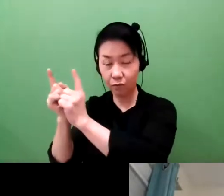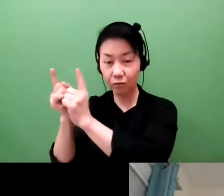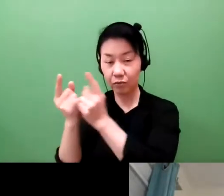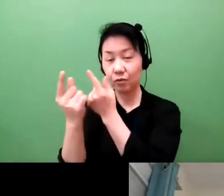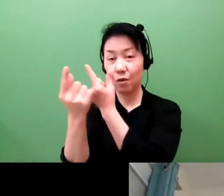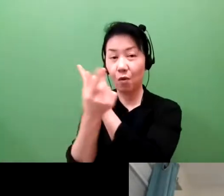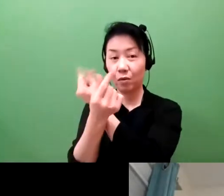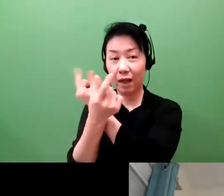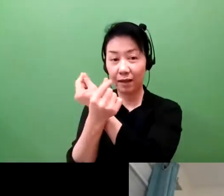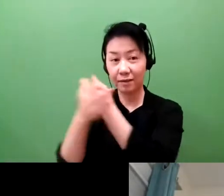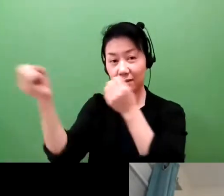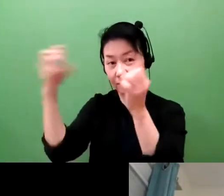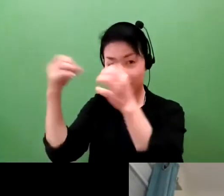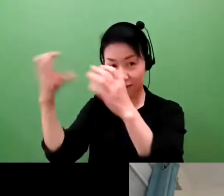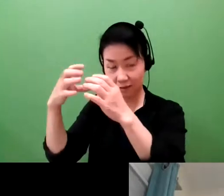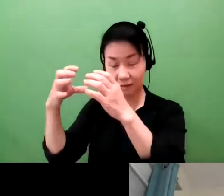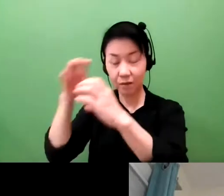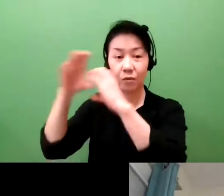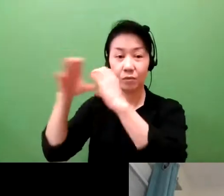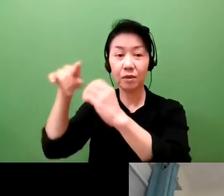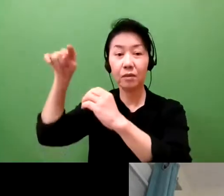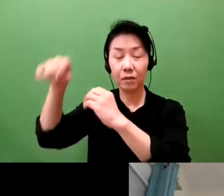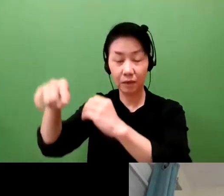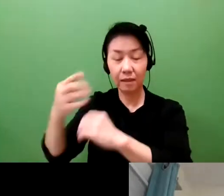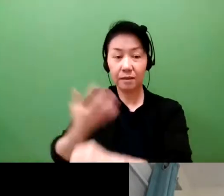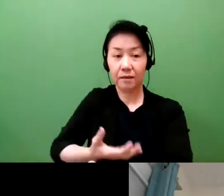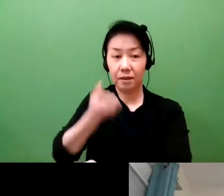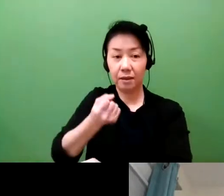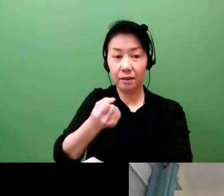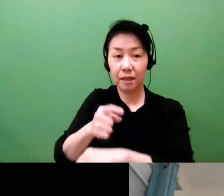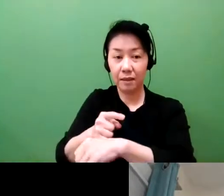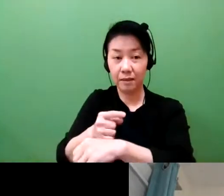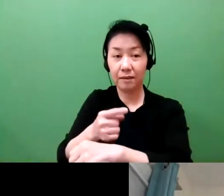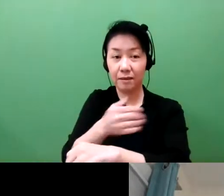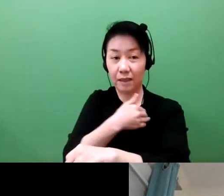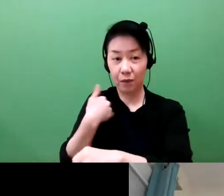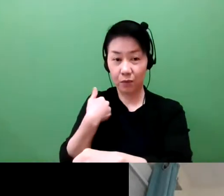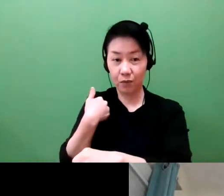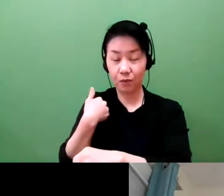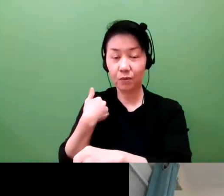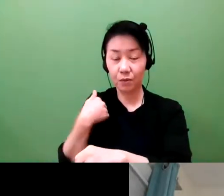However, when you start bringing those companies and doing things outside, especially outside